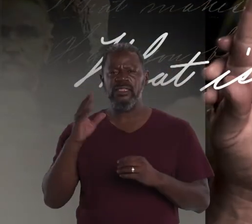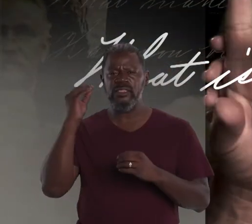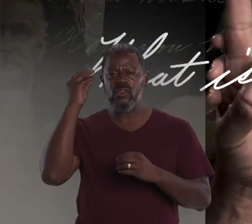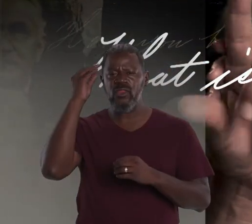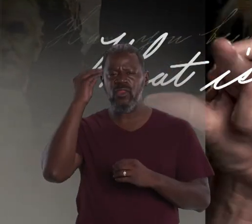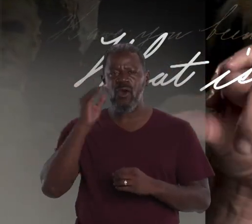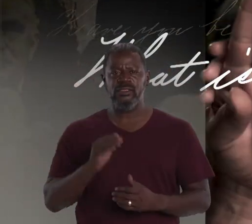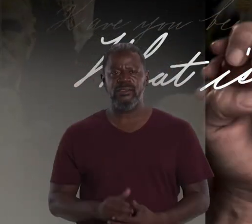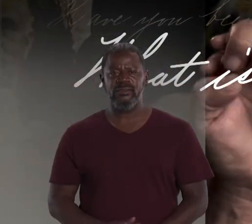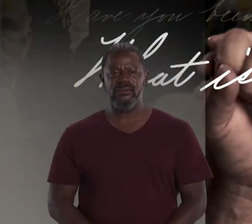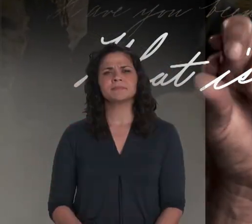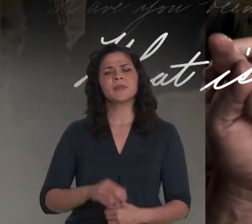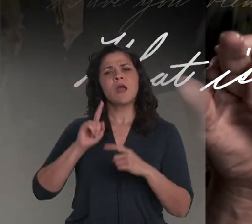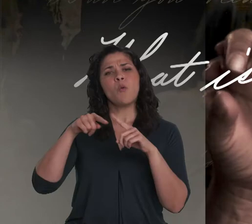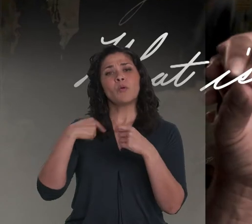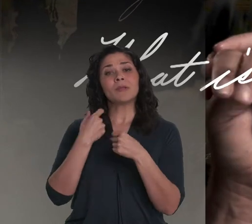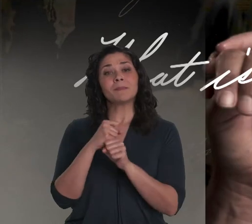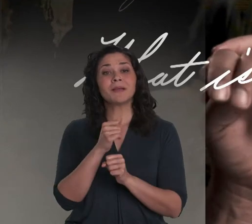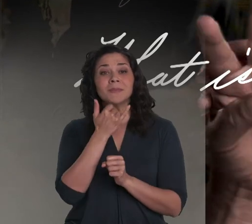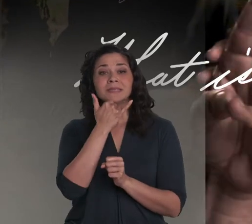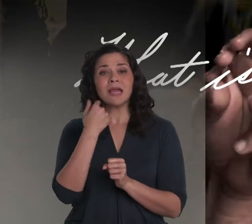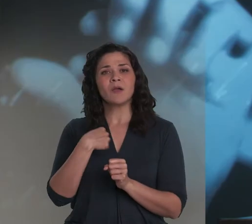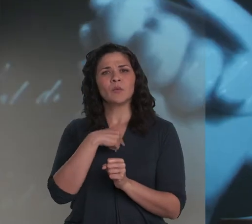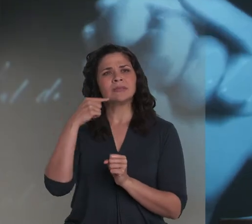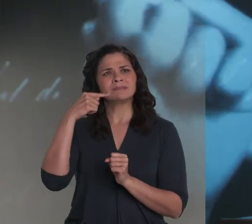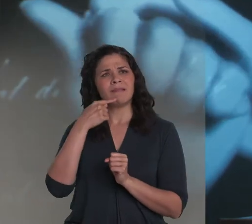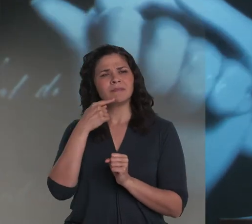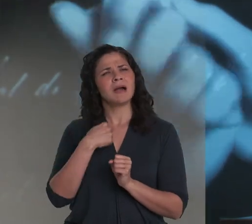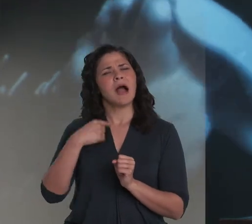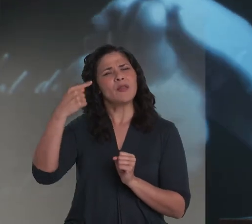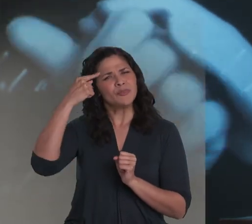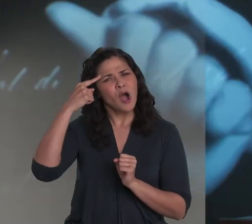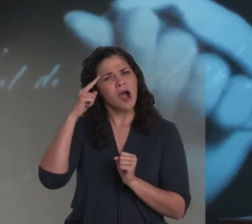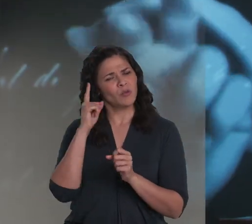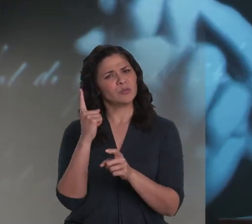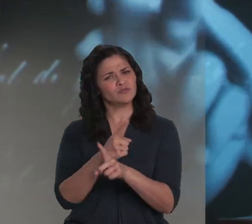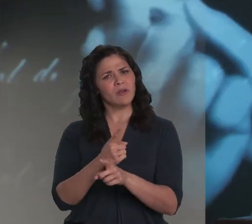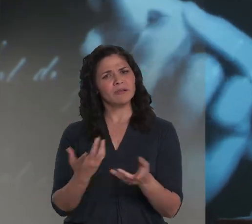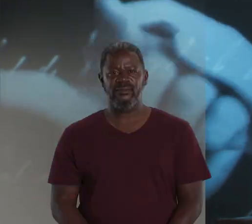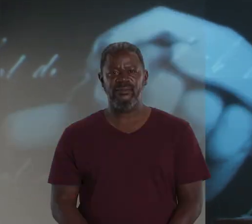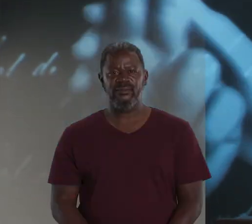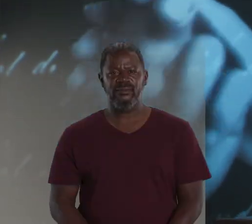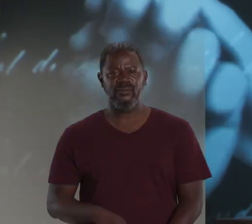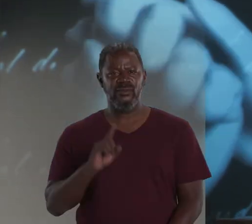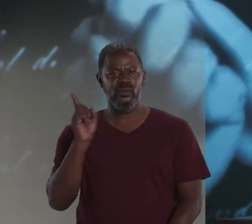[Bell] What is thought? When we make a mistake we say, I thought it was right.